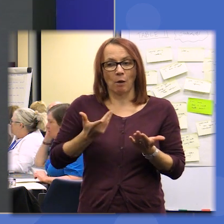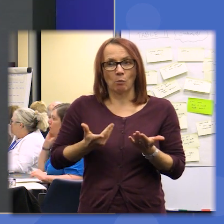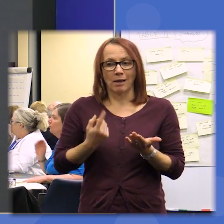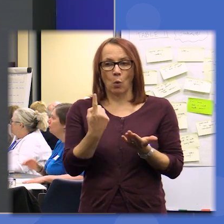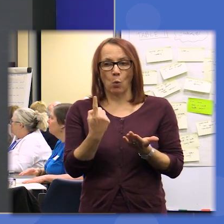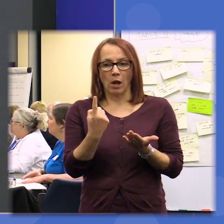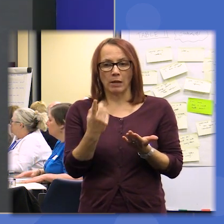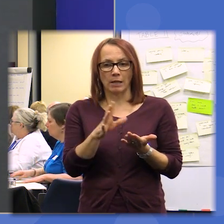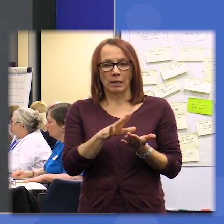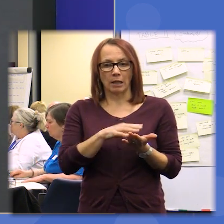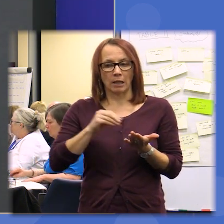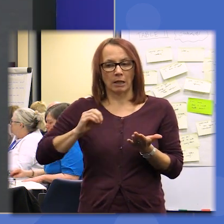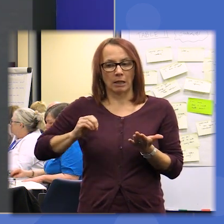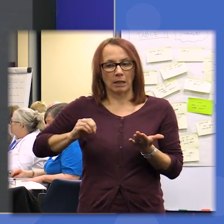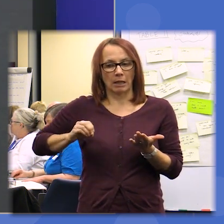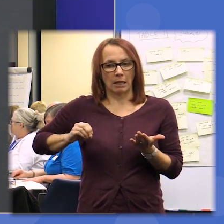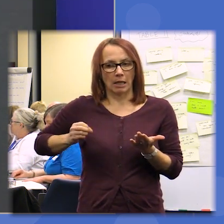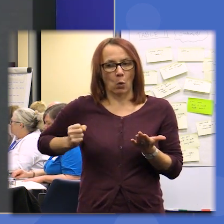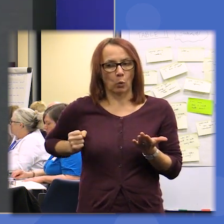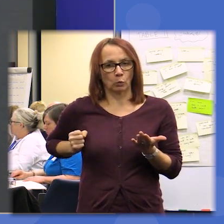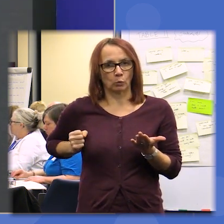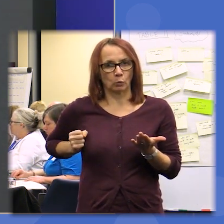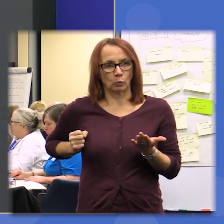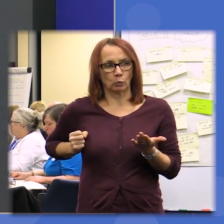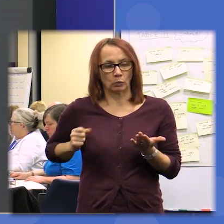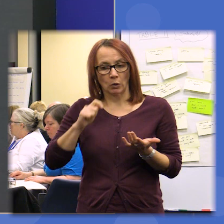we will have space and there will be the opportunity to clarify the intent of